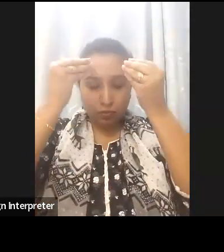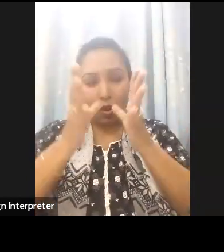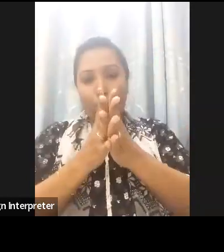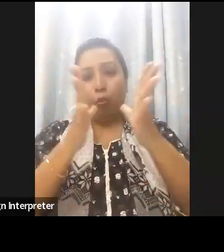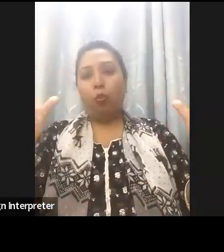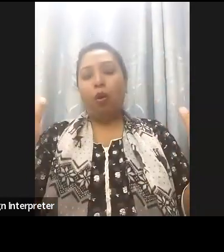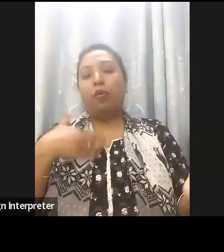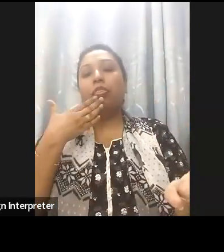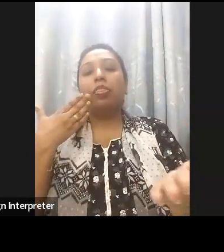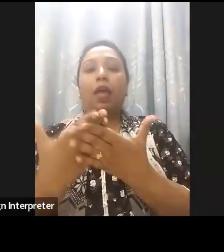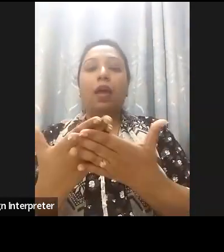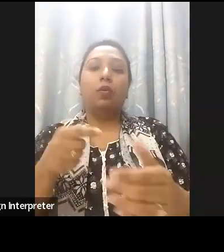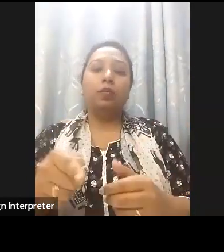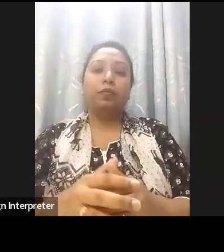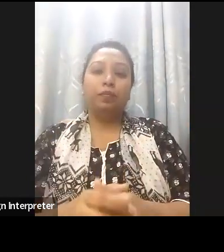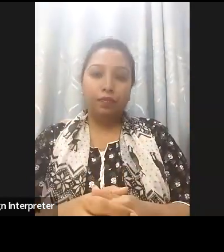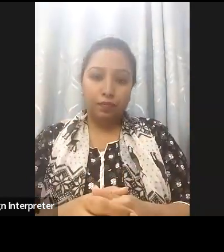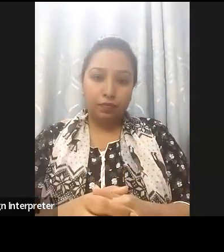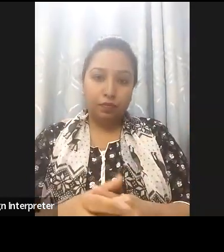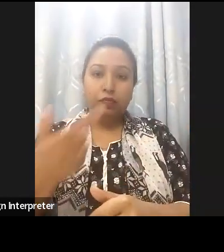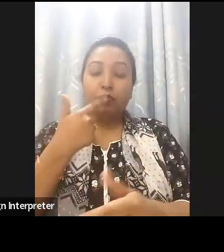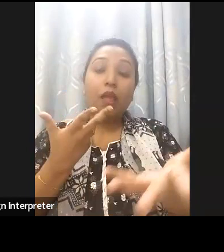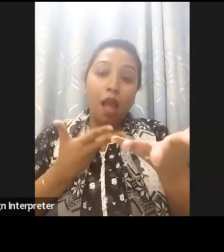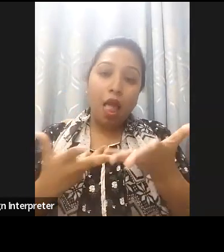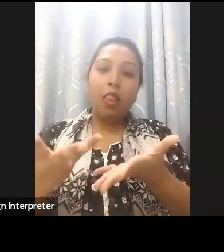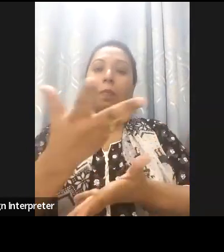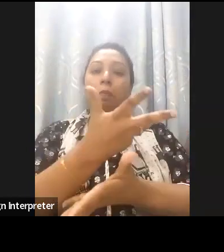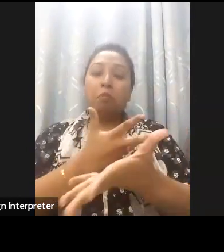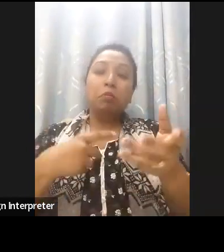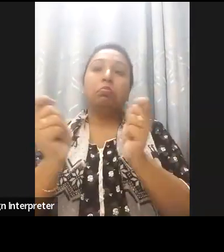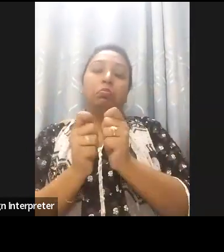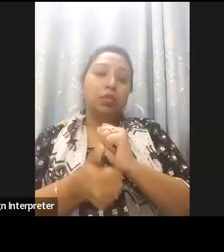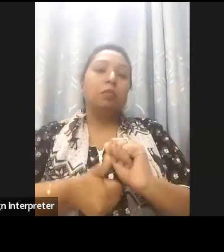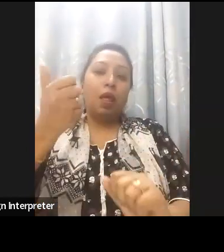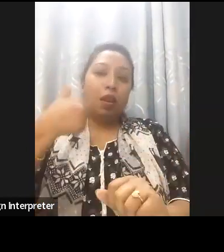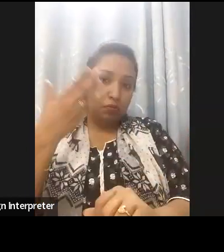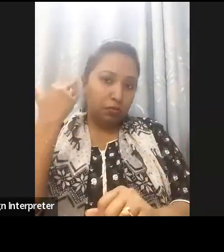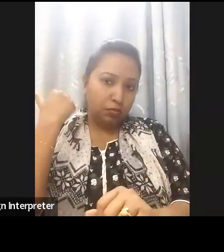is it's important to share to share best practices with other countries with